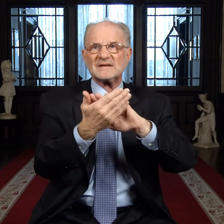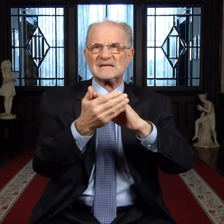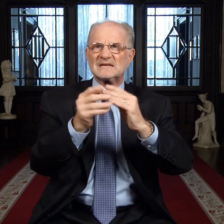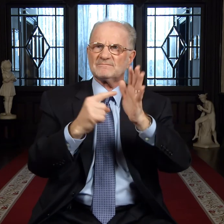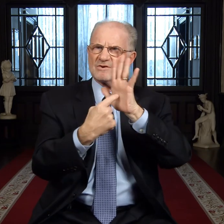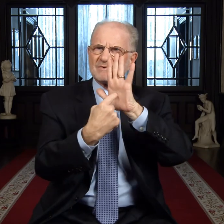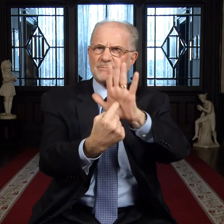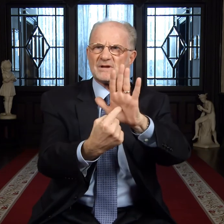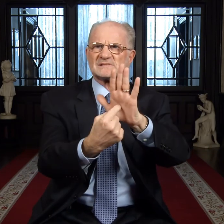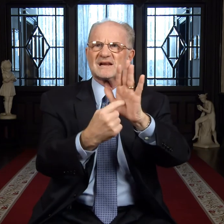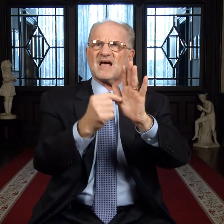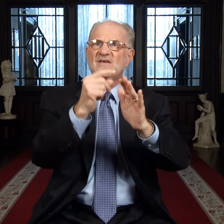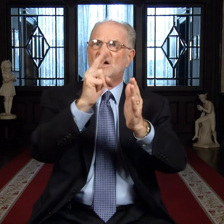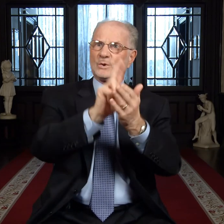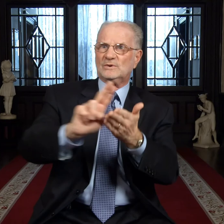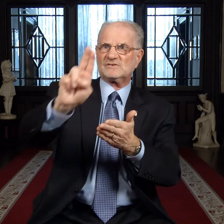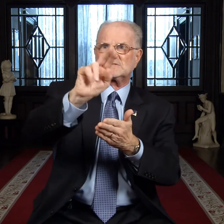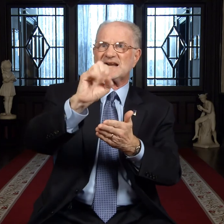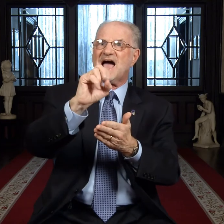represented the University at a public hearing